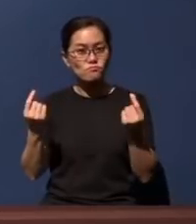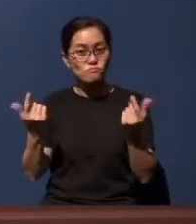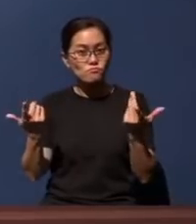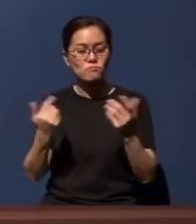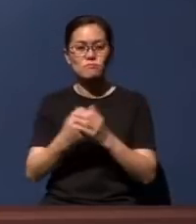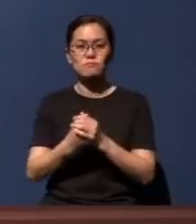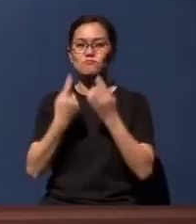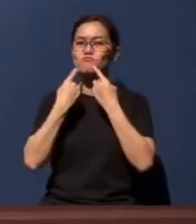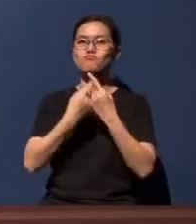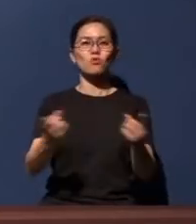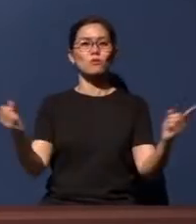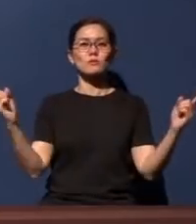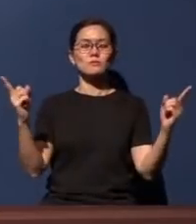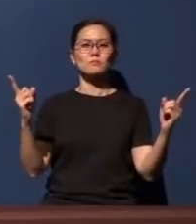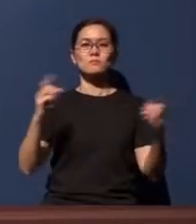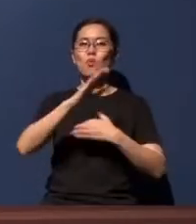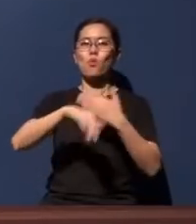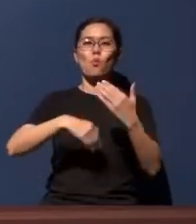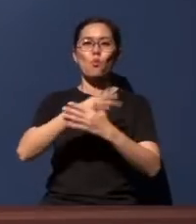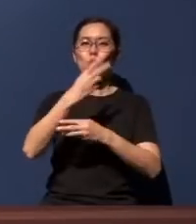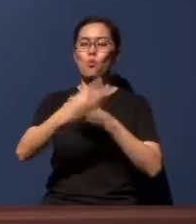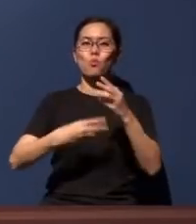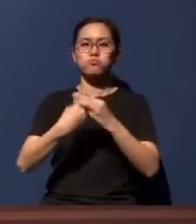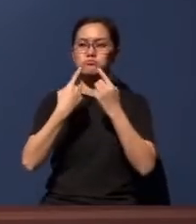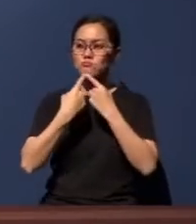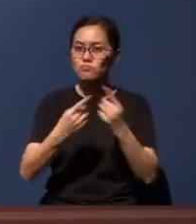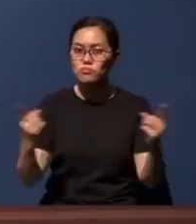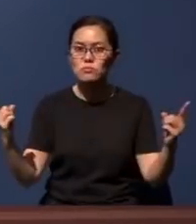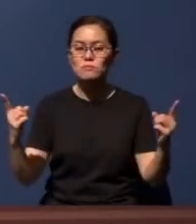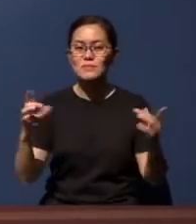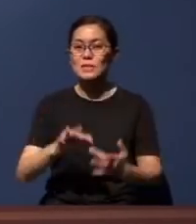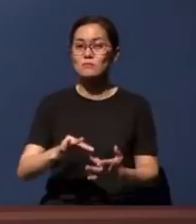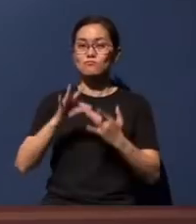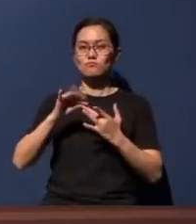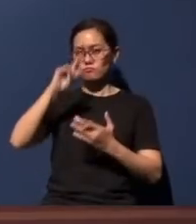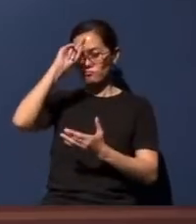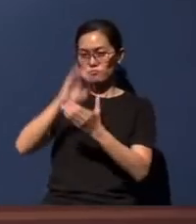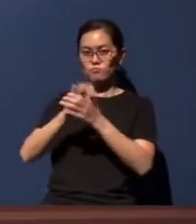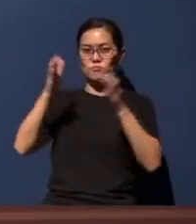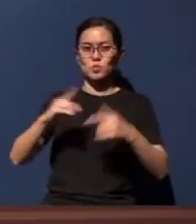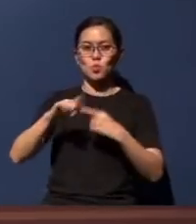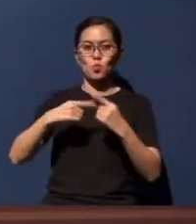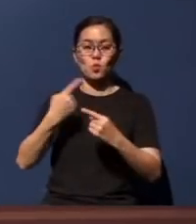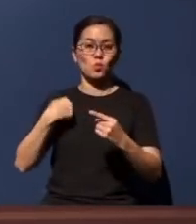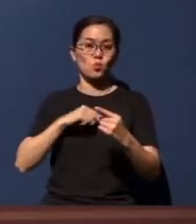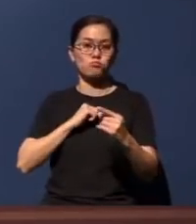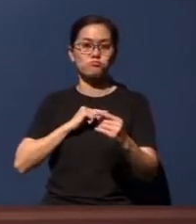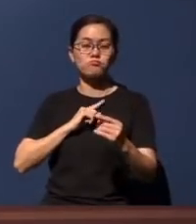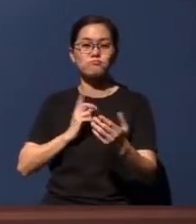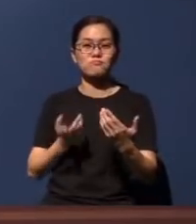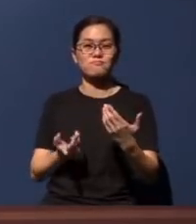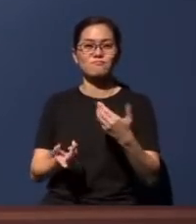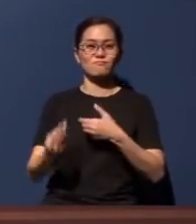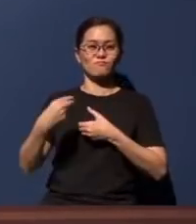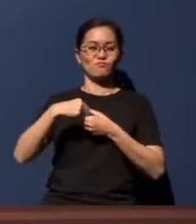to all the world, and especially to believers, whenever we partake of it - a reminder to us,